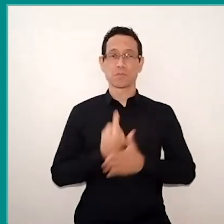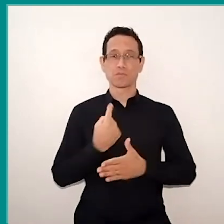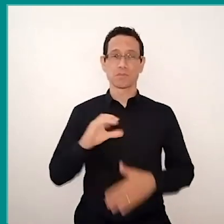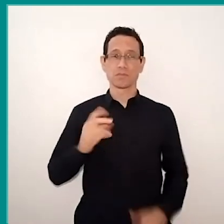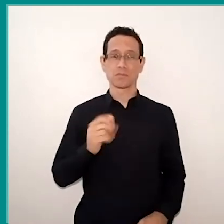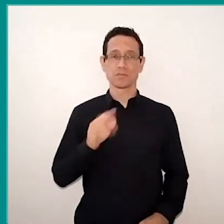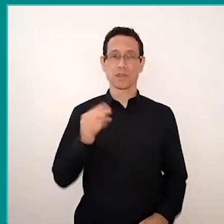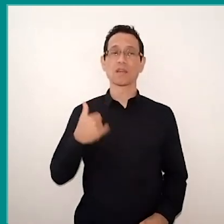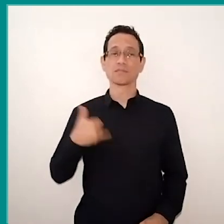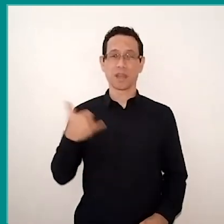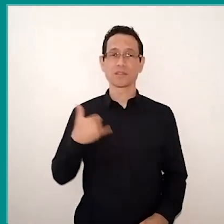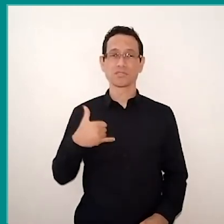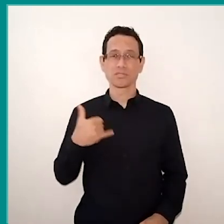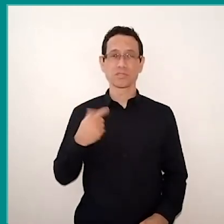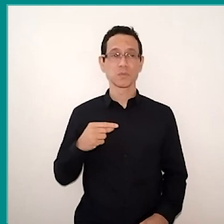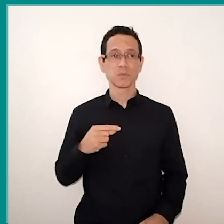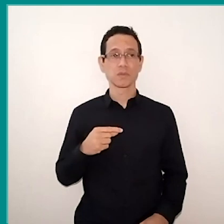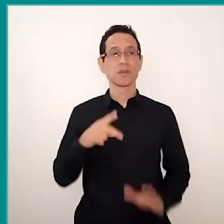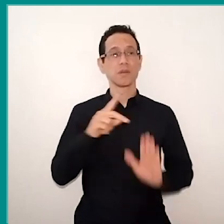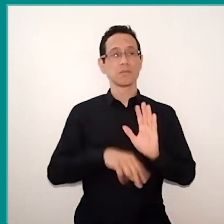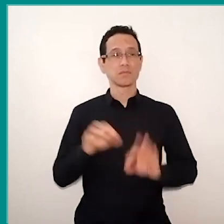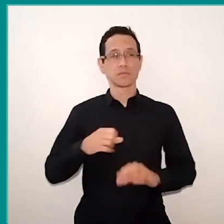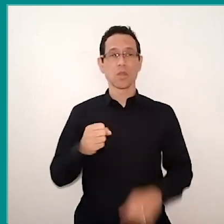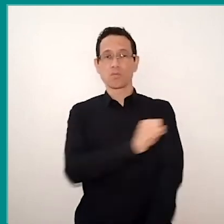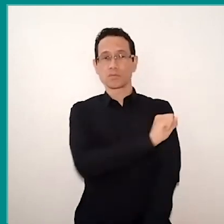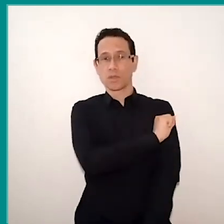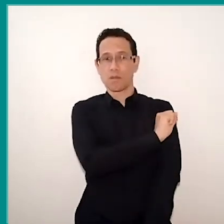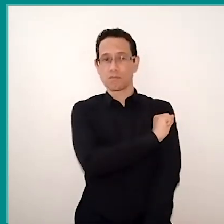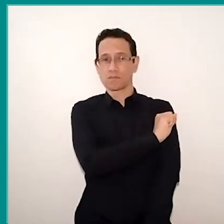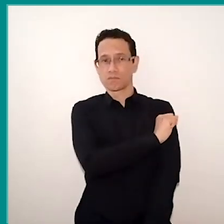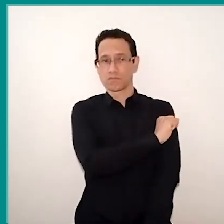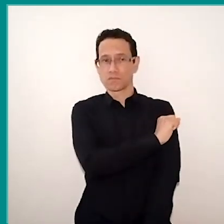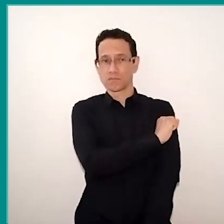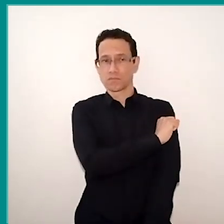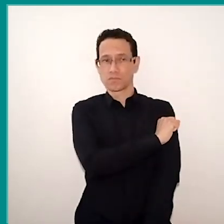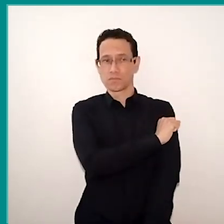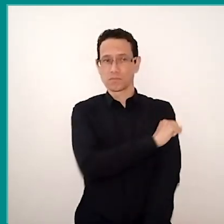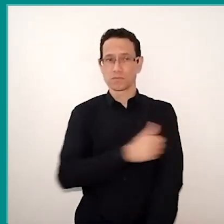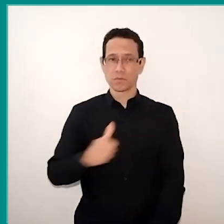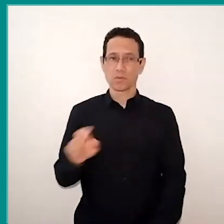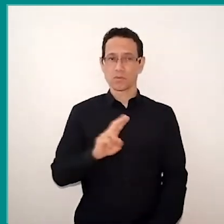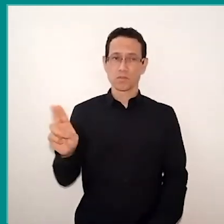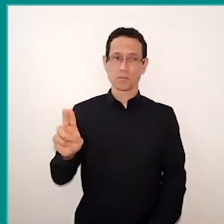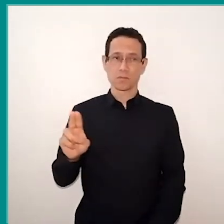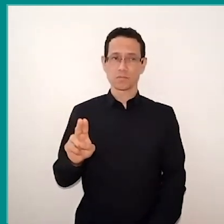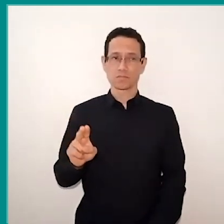This project is being developed with the eighth graders. The project name is “Fuja da Fake e Foque no Fato”.